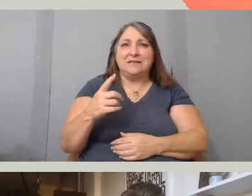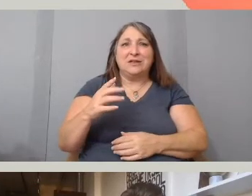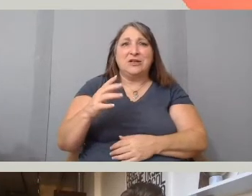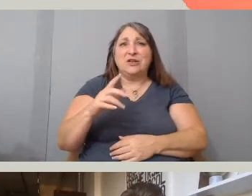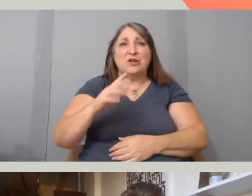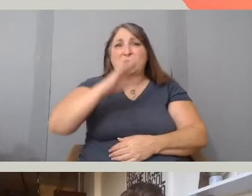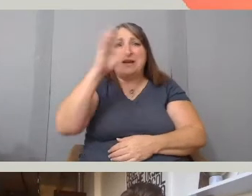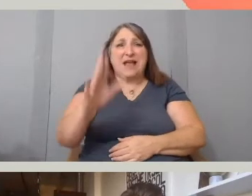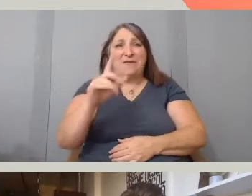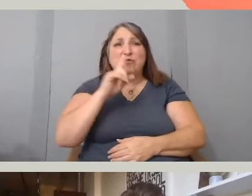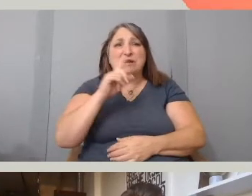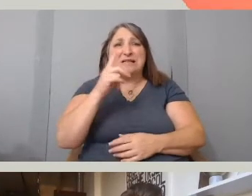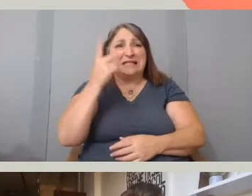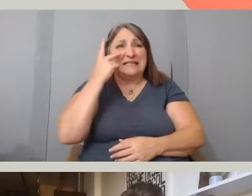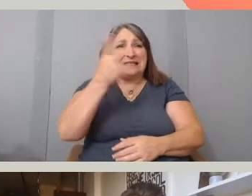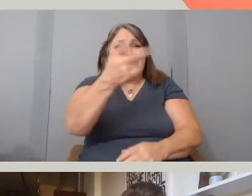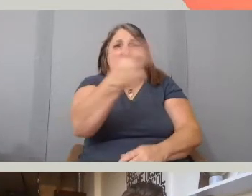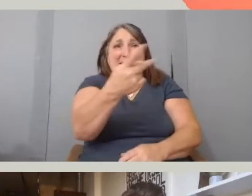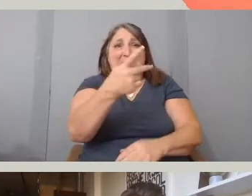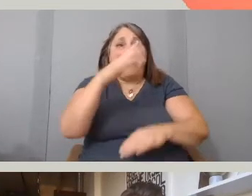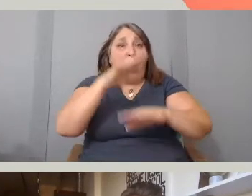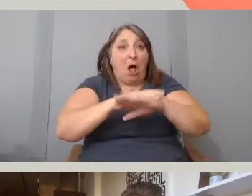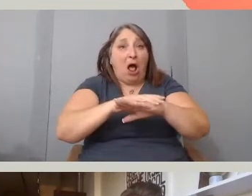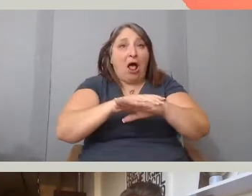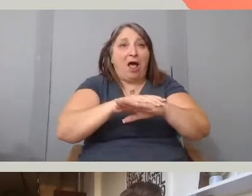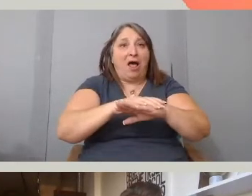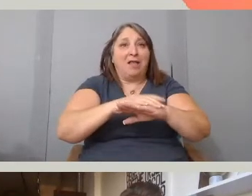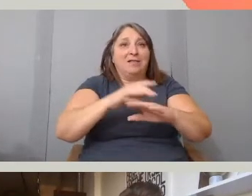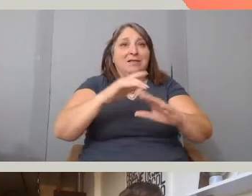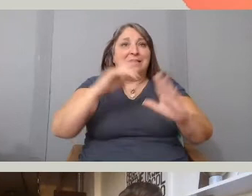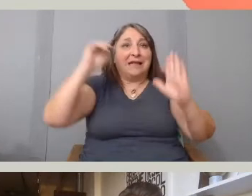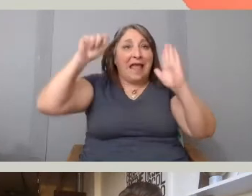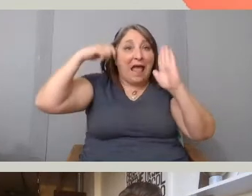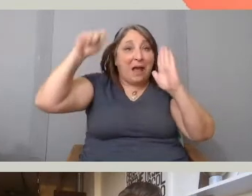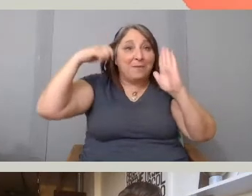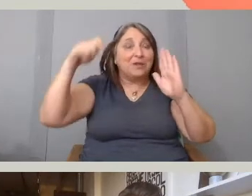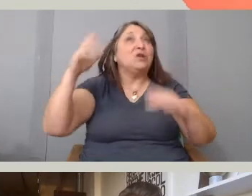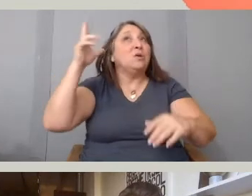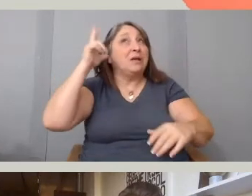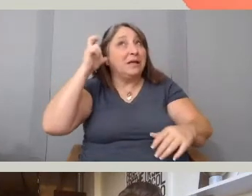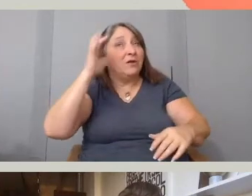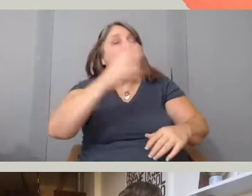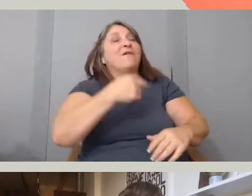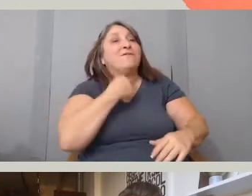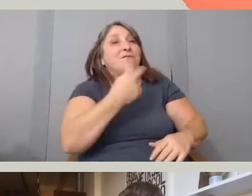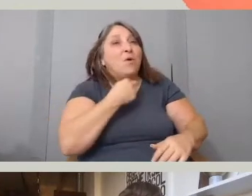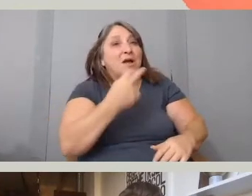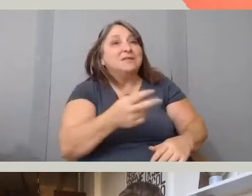So, you hear their voices and they talk, about the life of Latasha